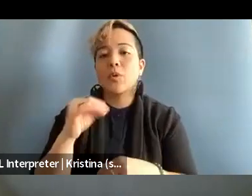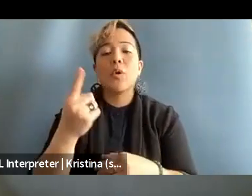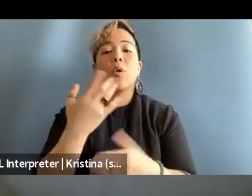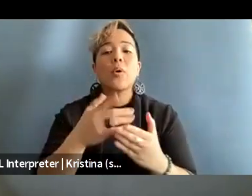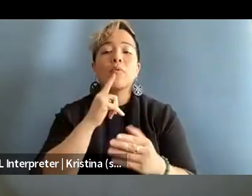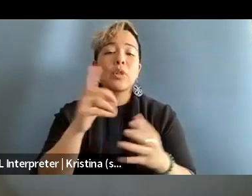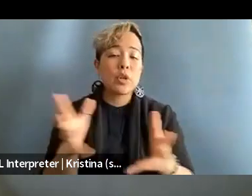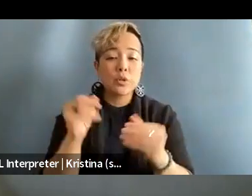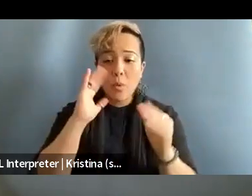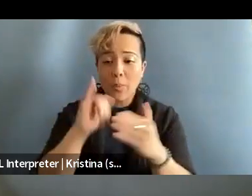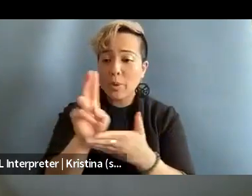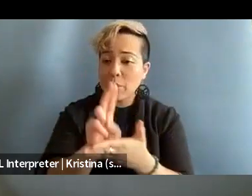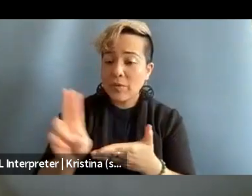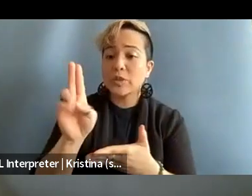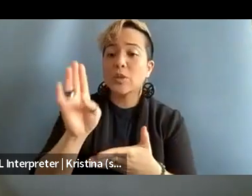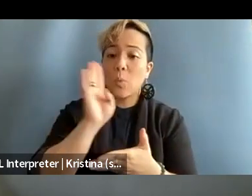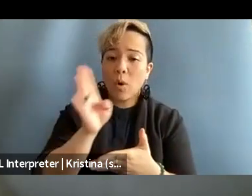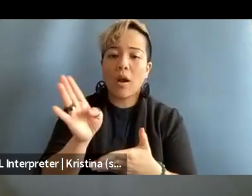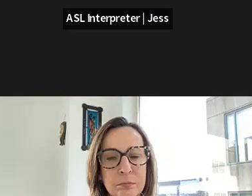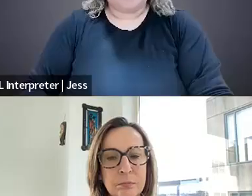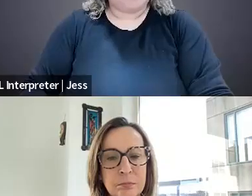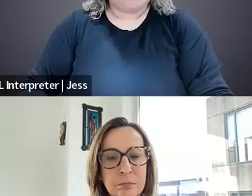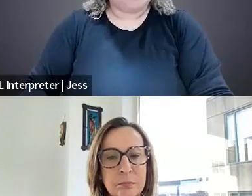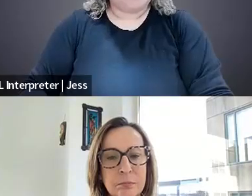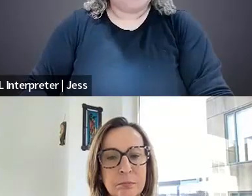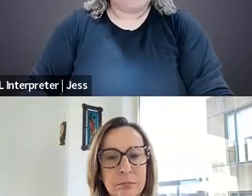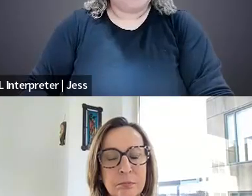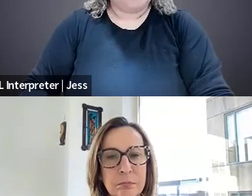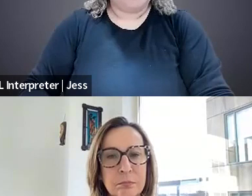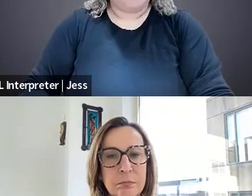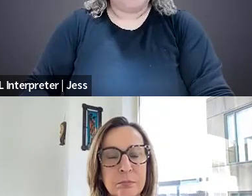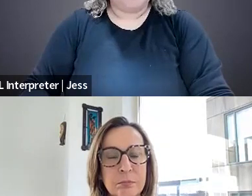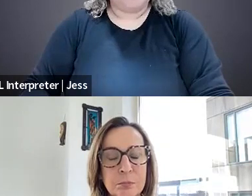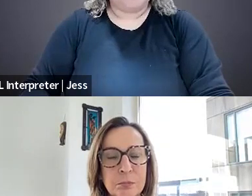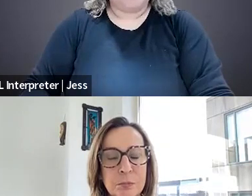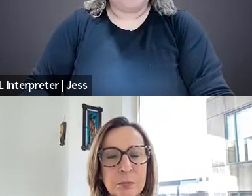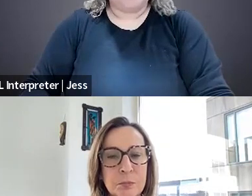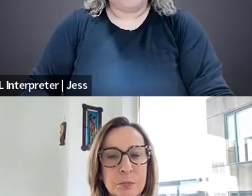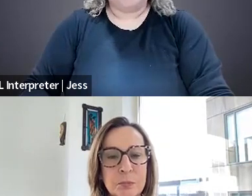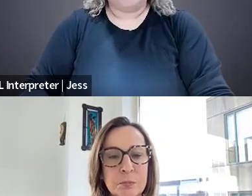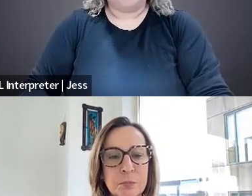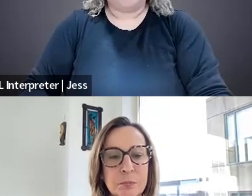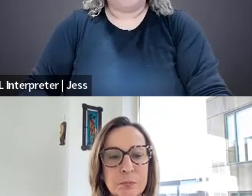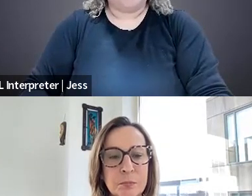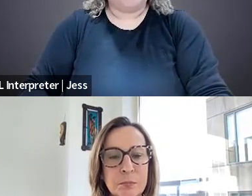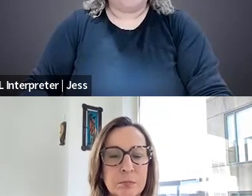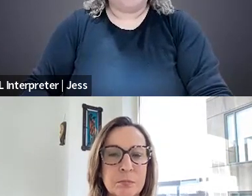and hope that universities would have the conversation about online abuse more. Like I know that now when I was in undergrad